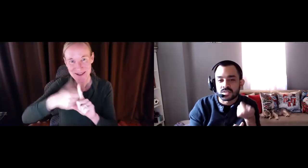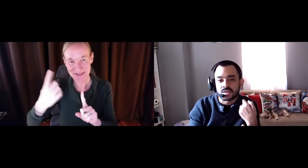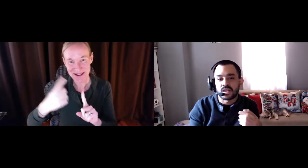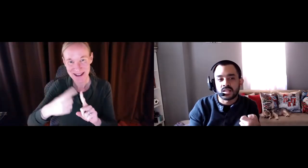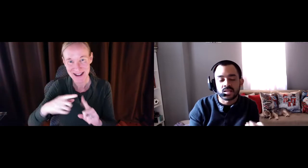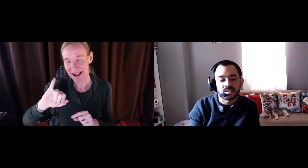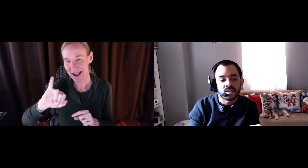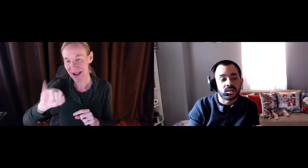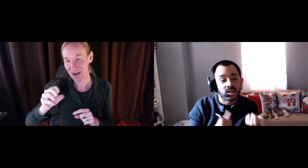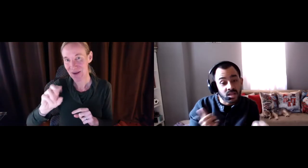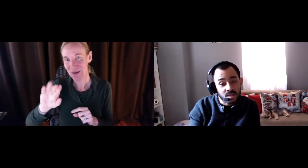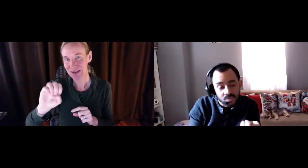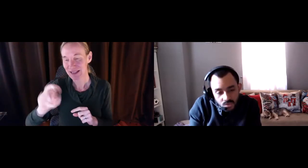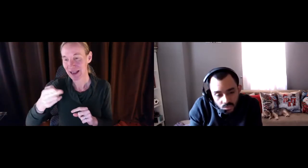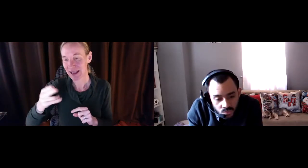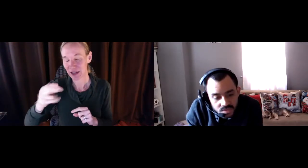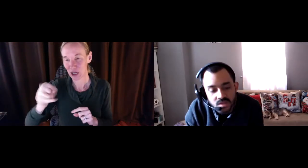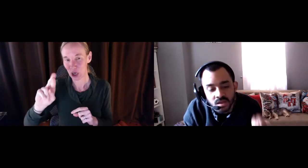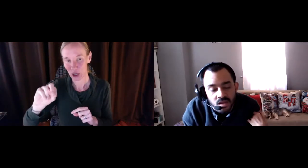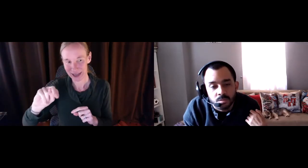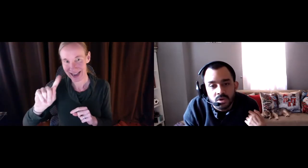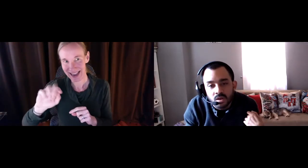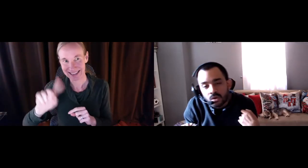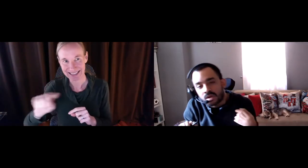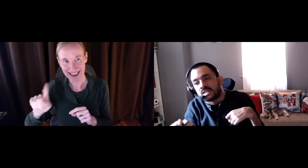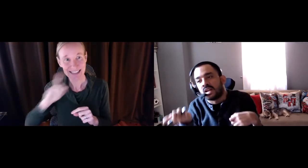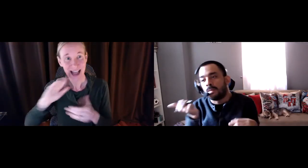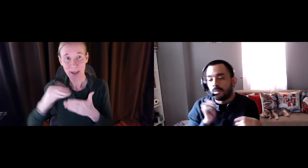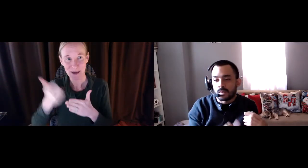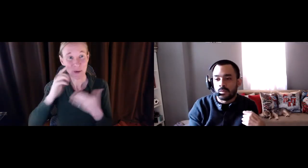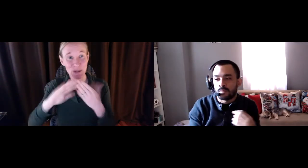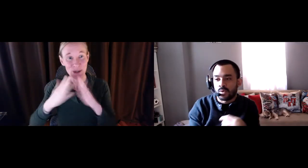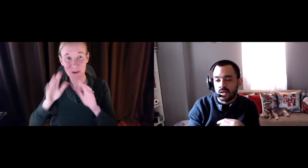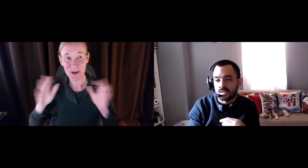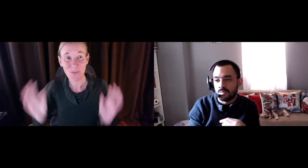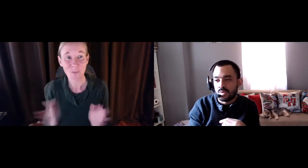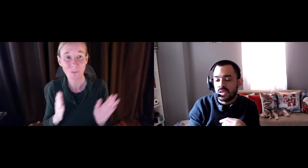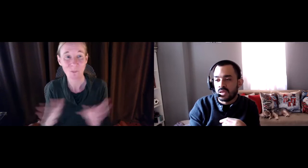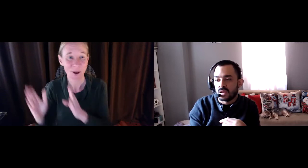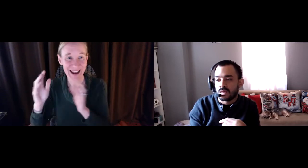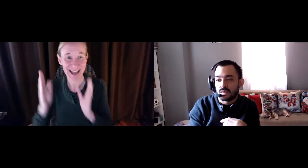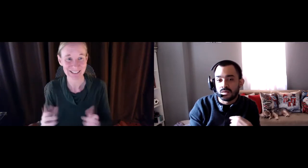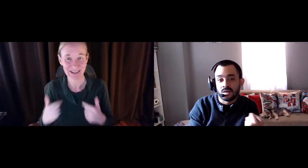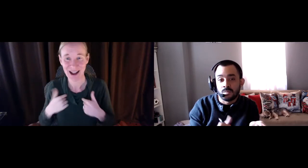Rivera highlighted him earlier , but is it is my pleasure to introduce Jose Hernandez.